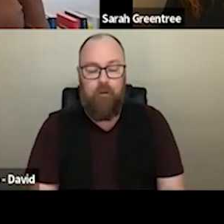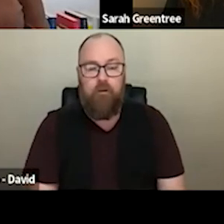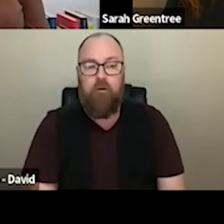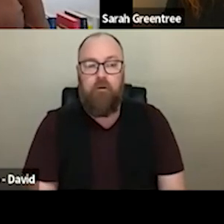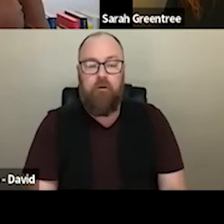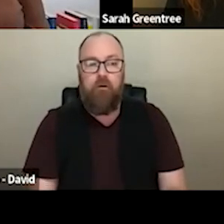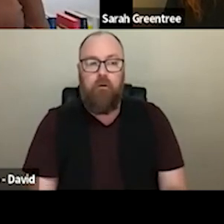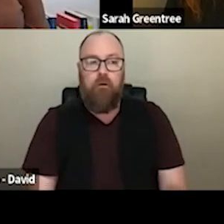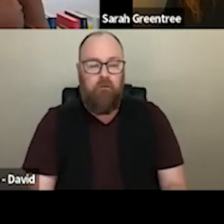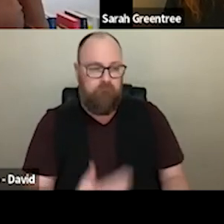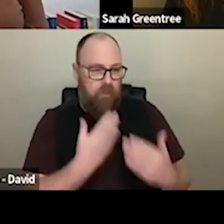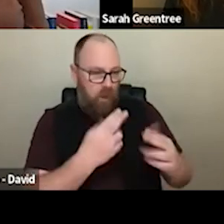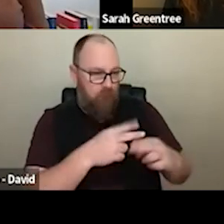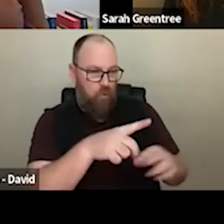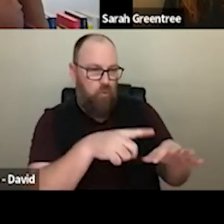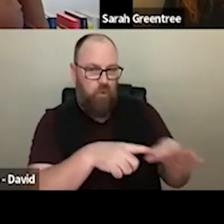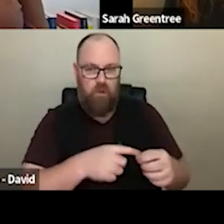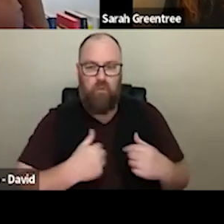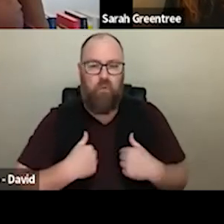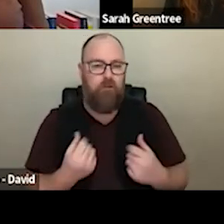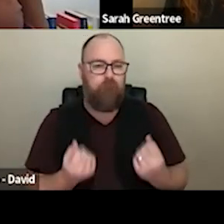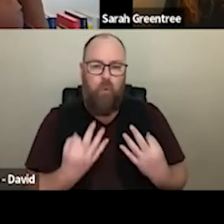Yeah, Trish: Thanks for the question. I think we don't have sort of specific funding professionals,